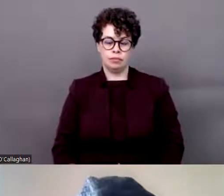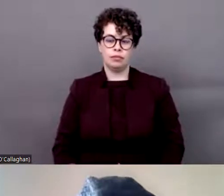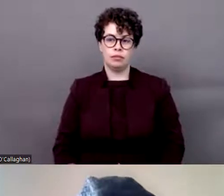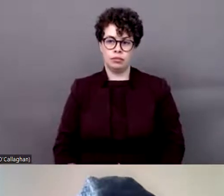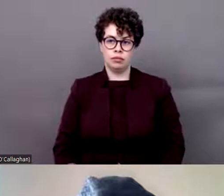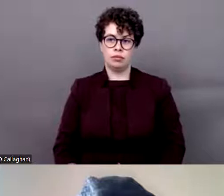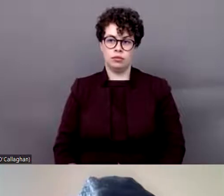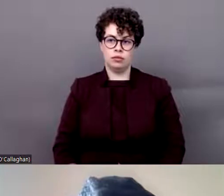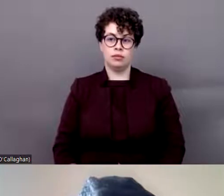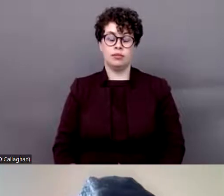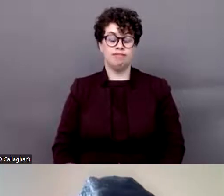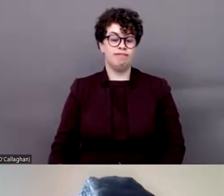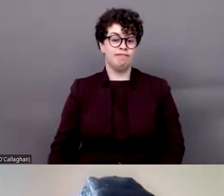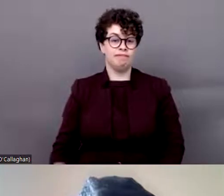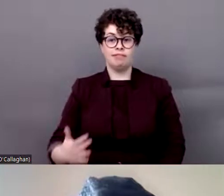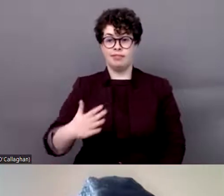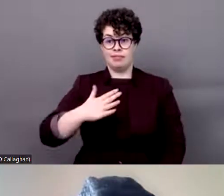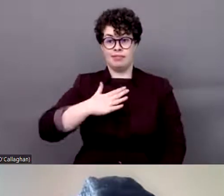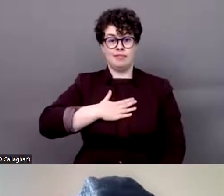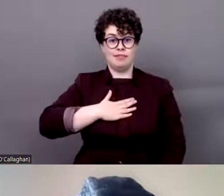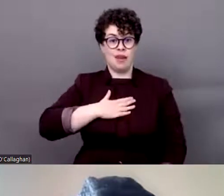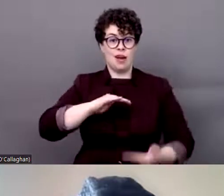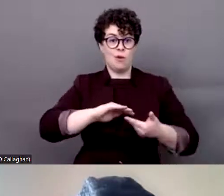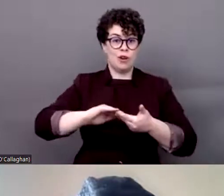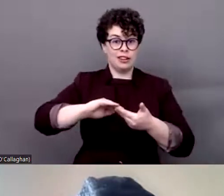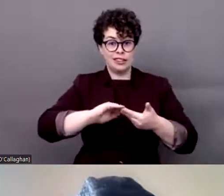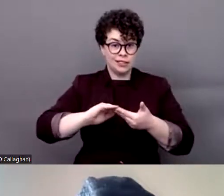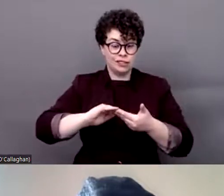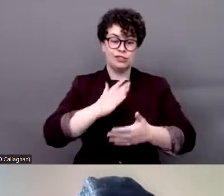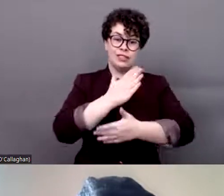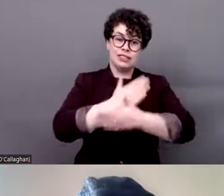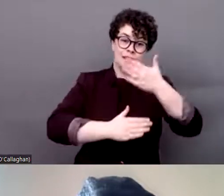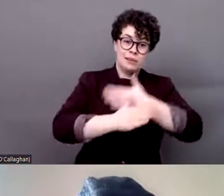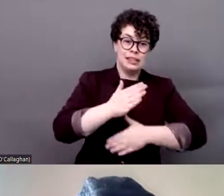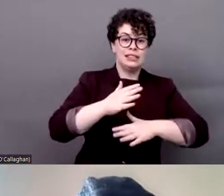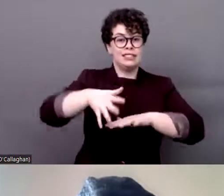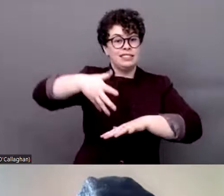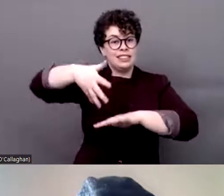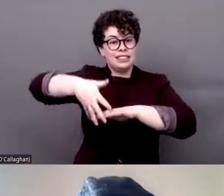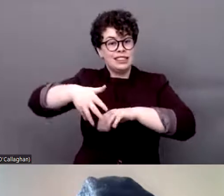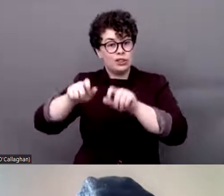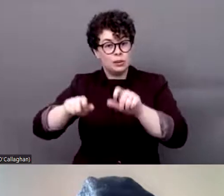indigenous people, I would just like to remind every one of us